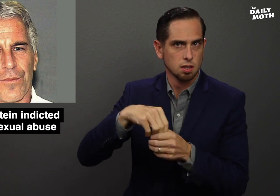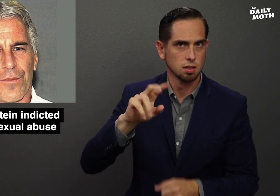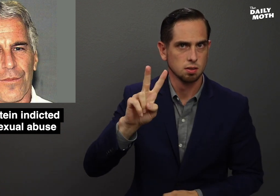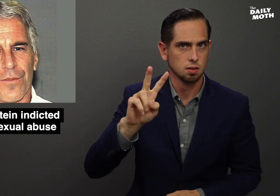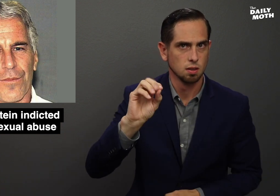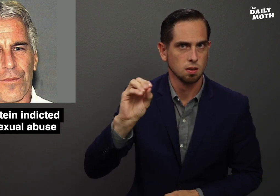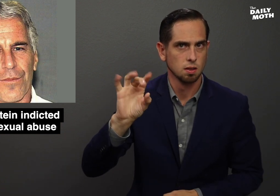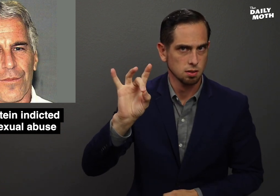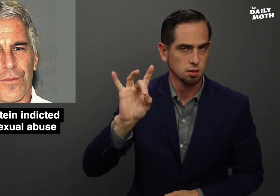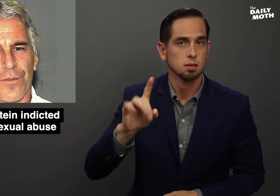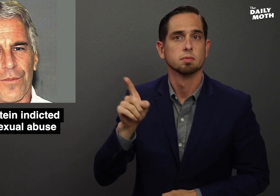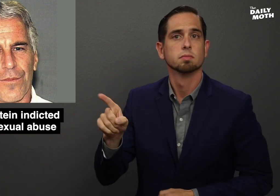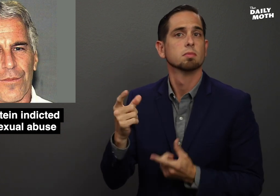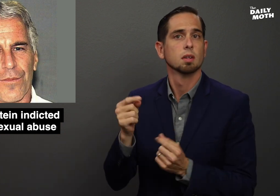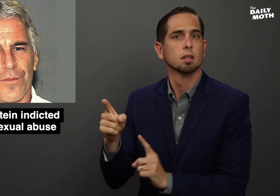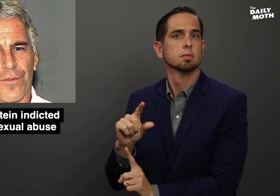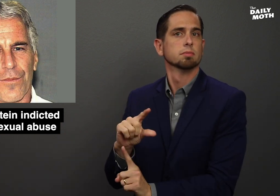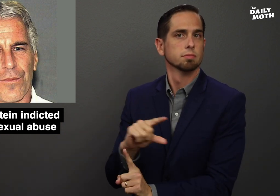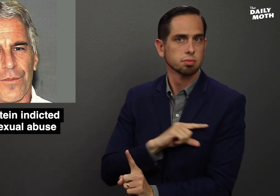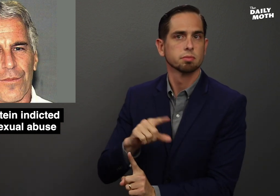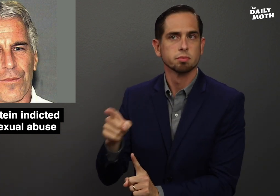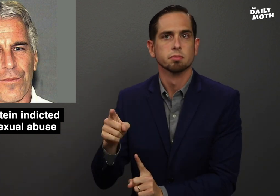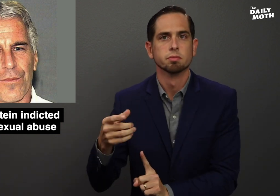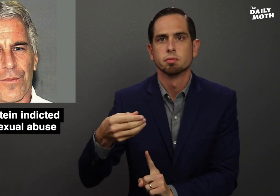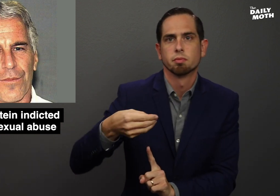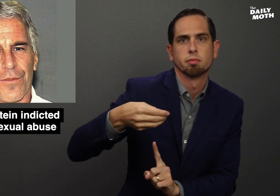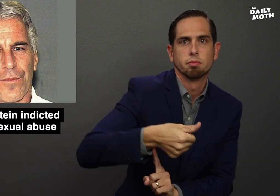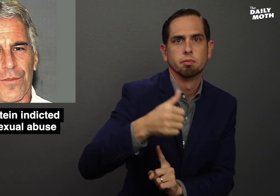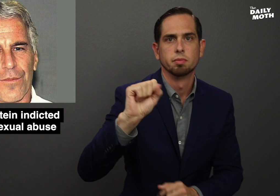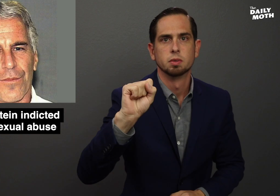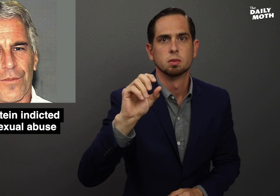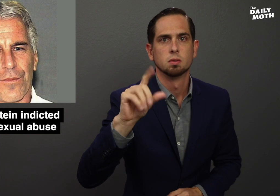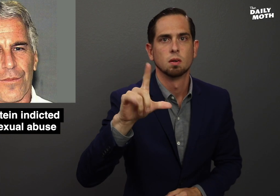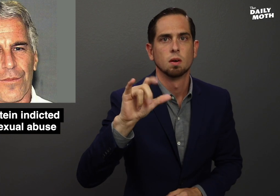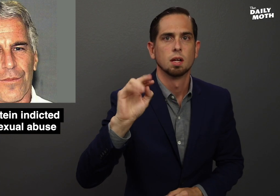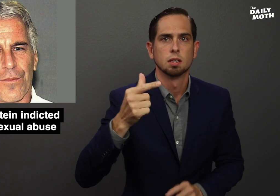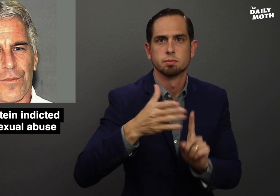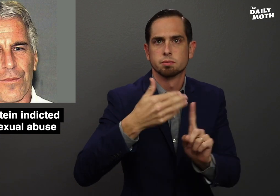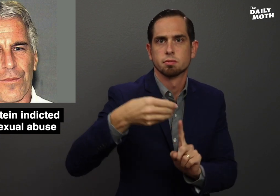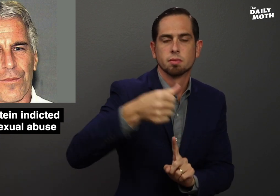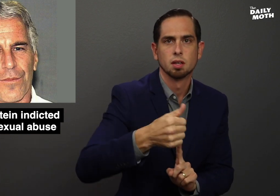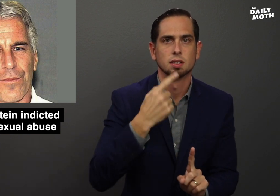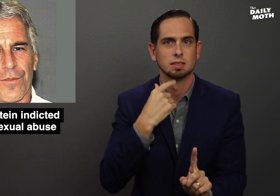in 2008 in which he was convicted of soliciting